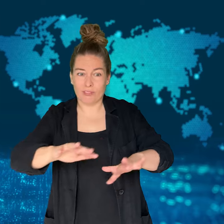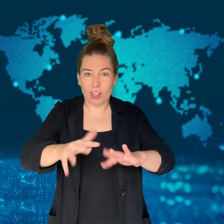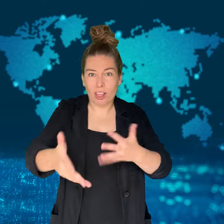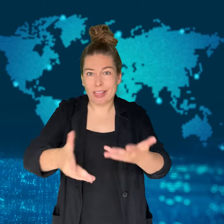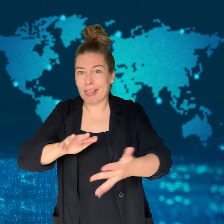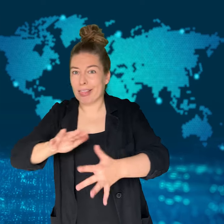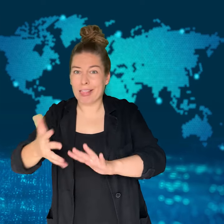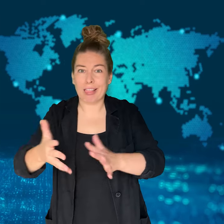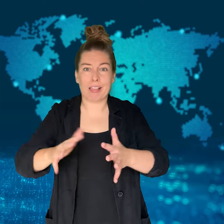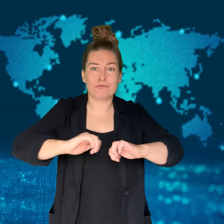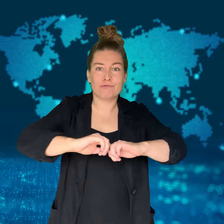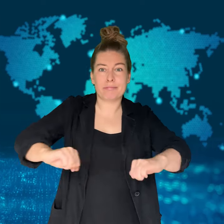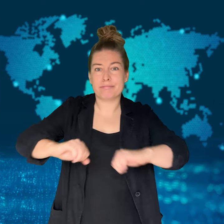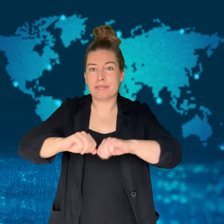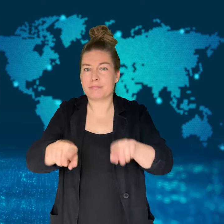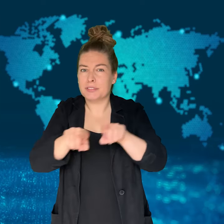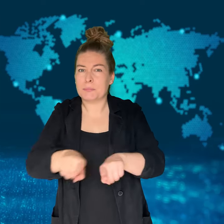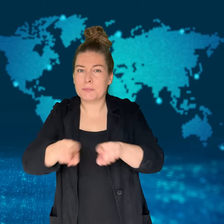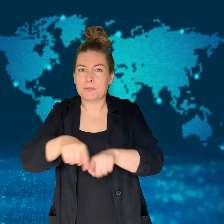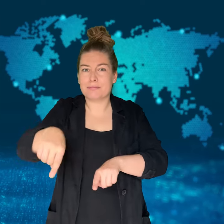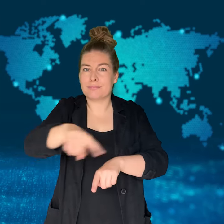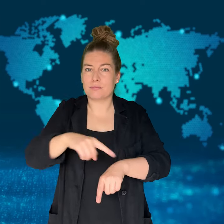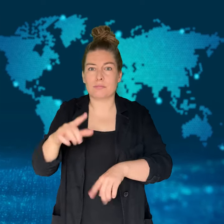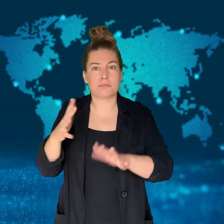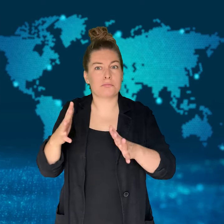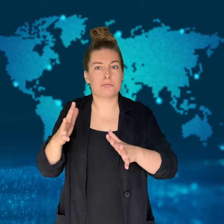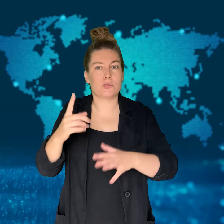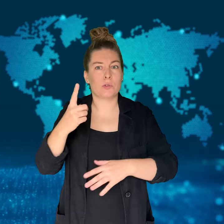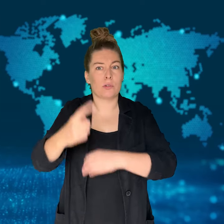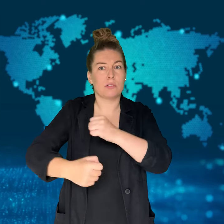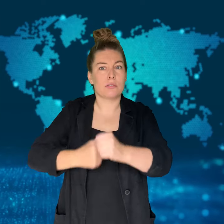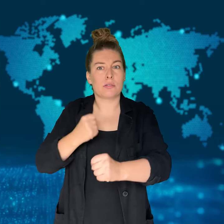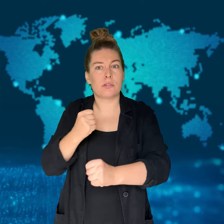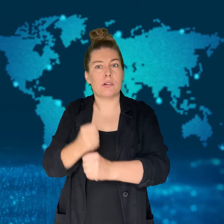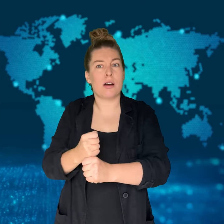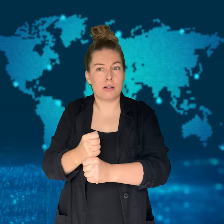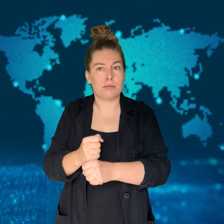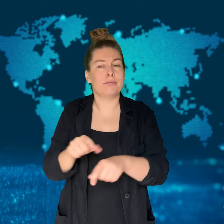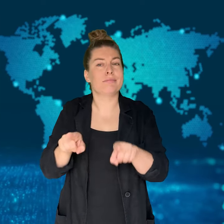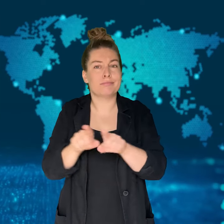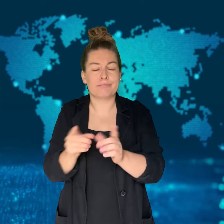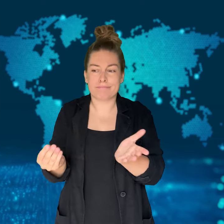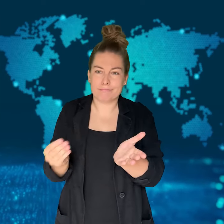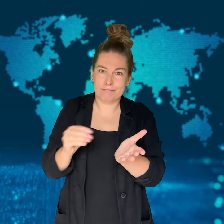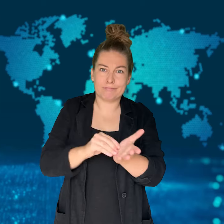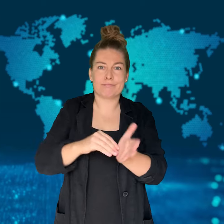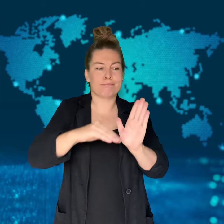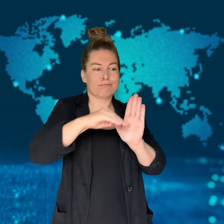He was found guilty of 207 counts of indecent assault